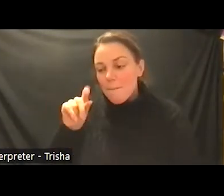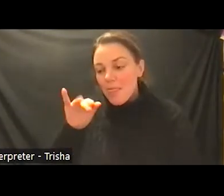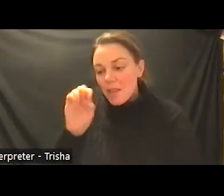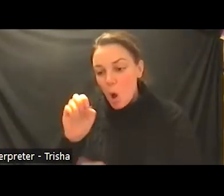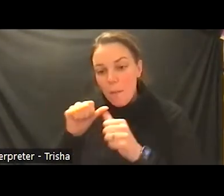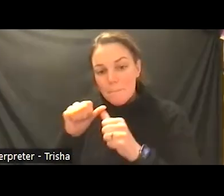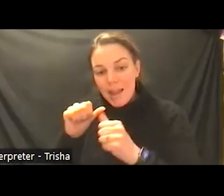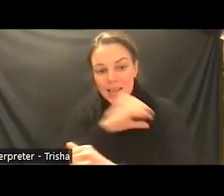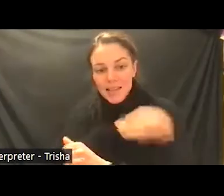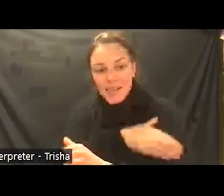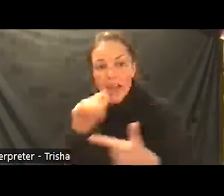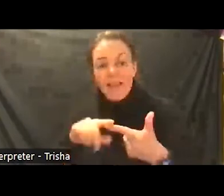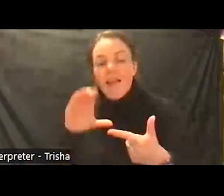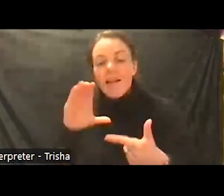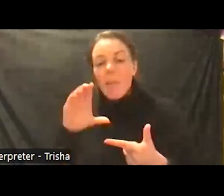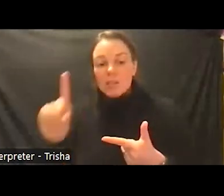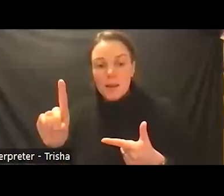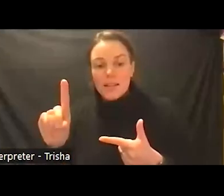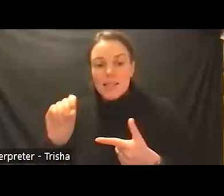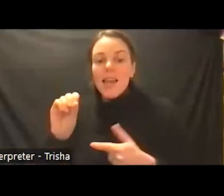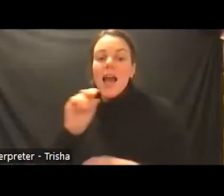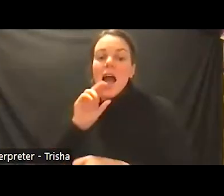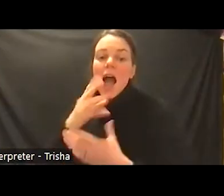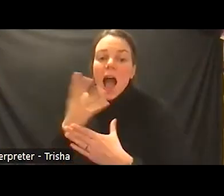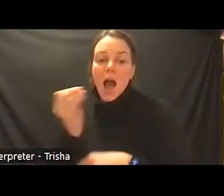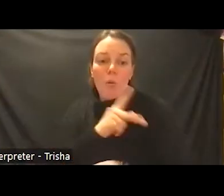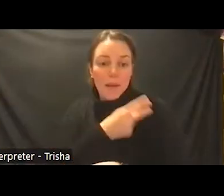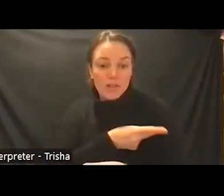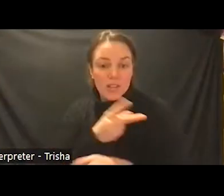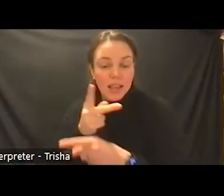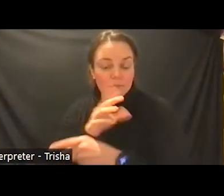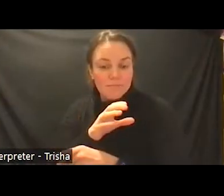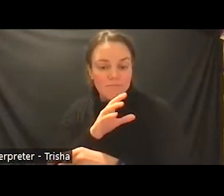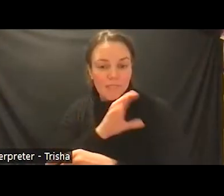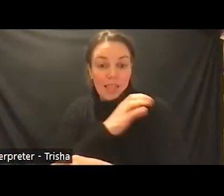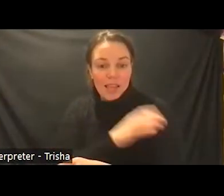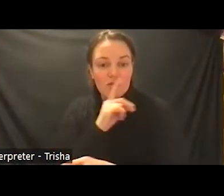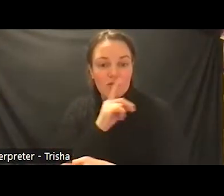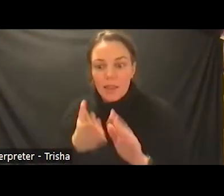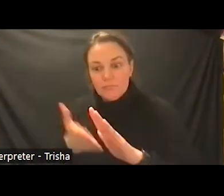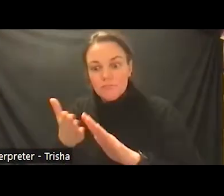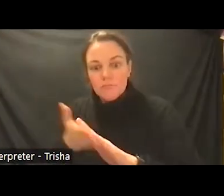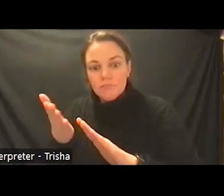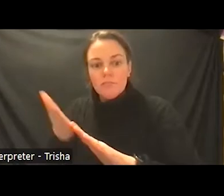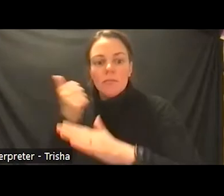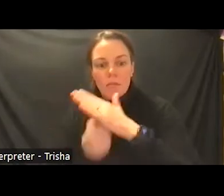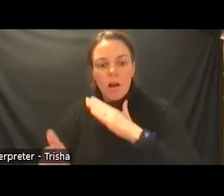outpatient clinics started merging and really functioning under the unified name of strong